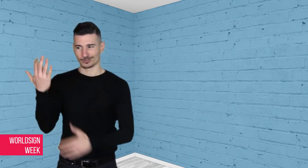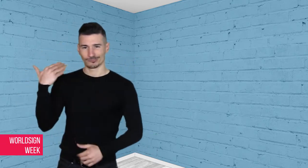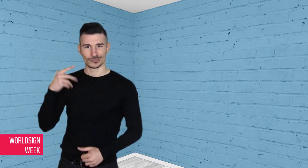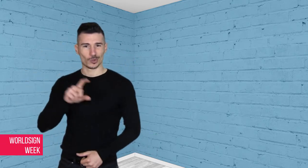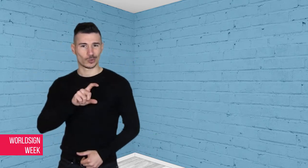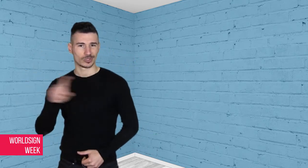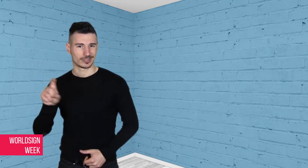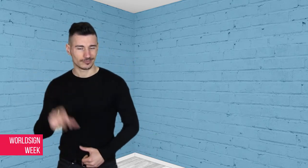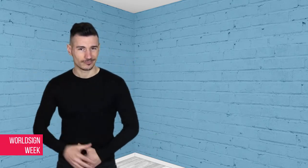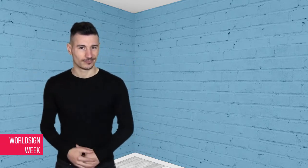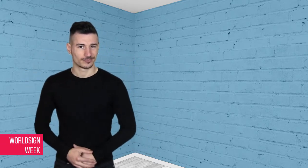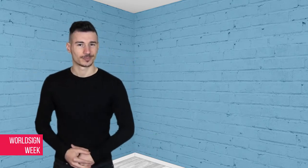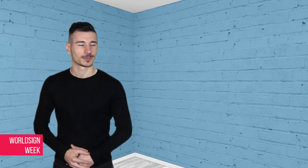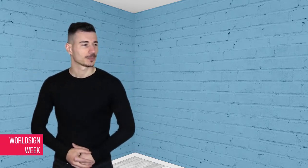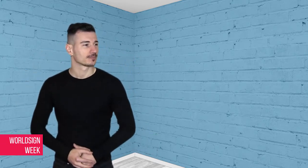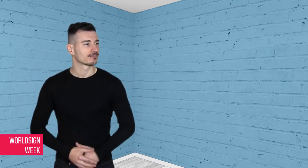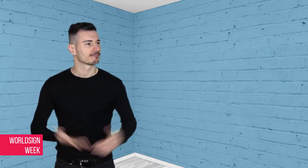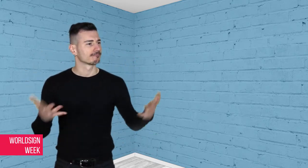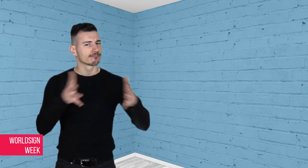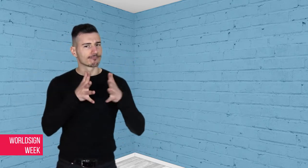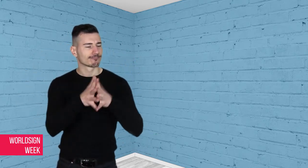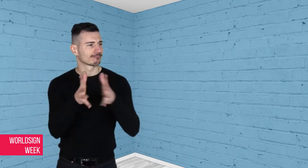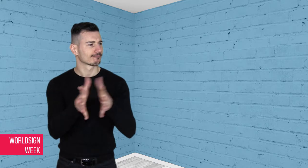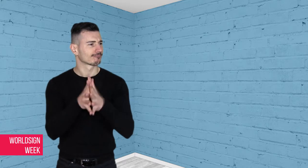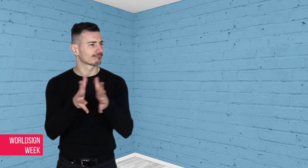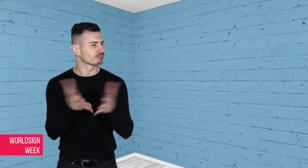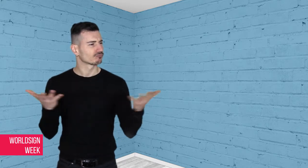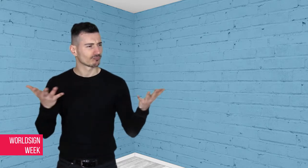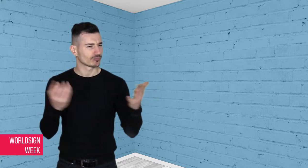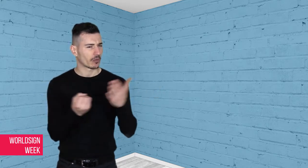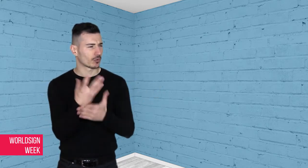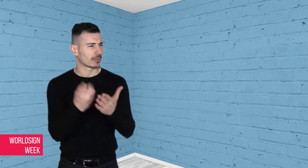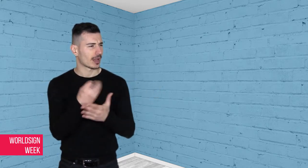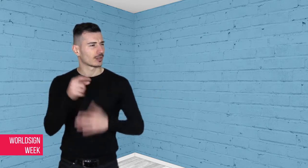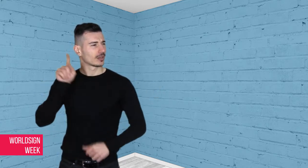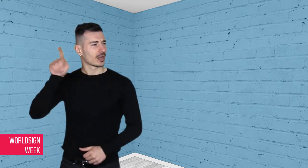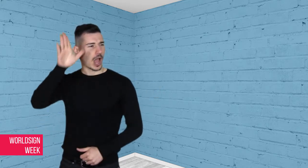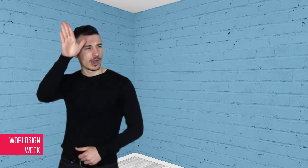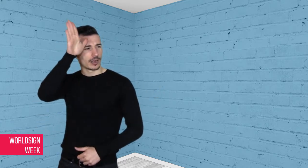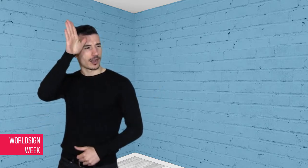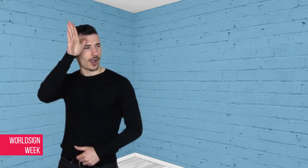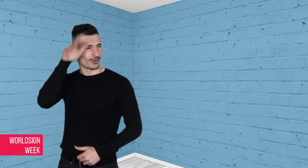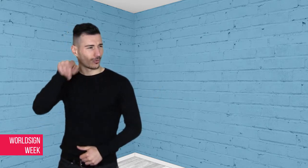during the past week. In our first story, the battle for